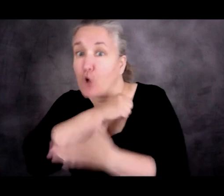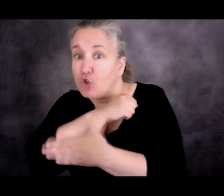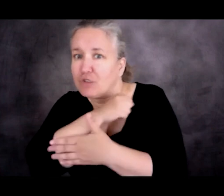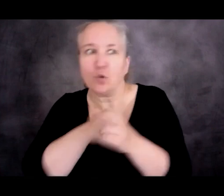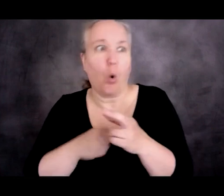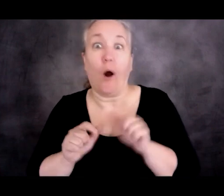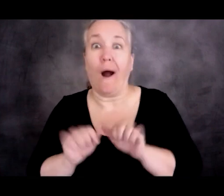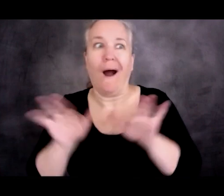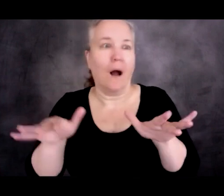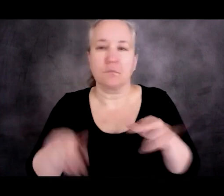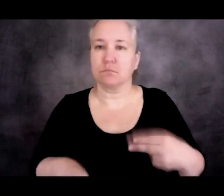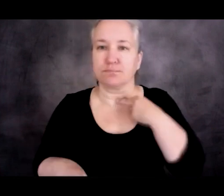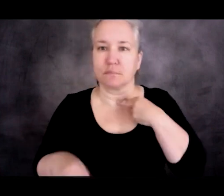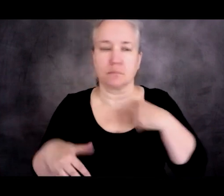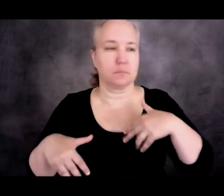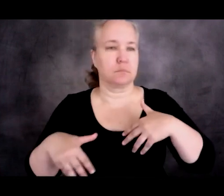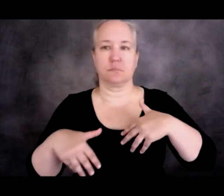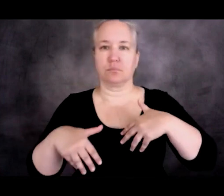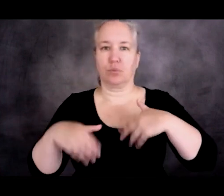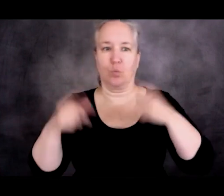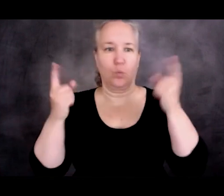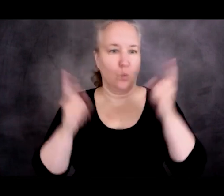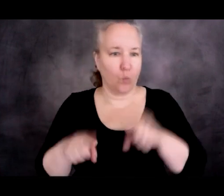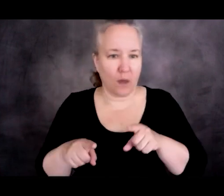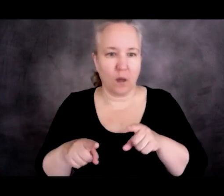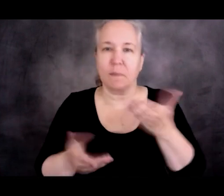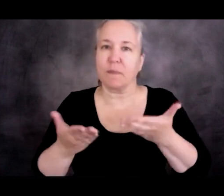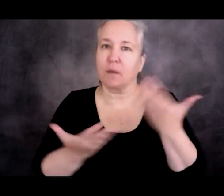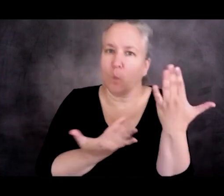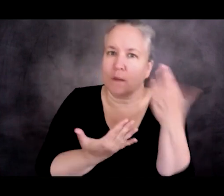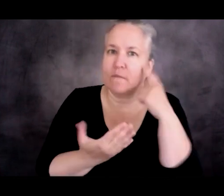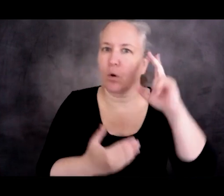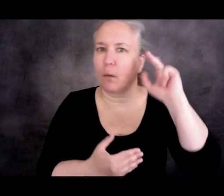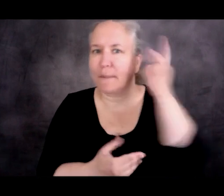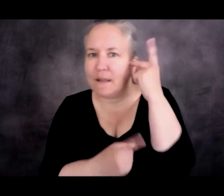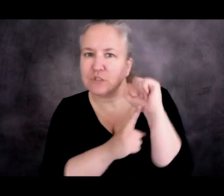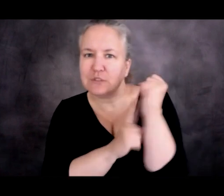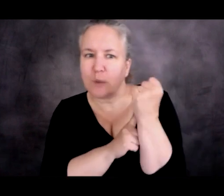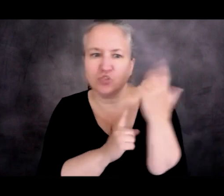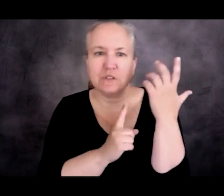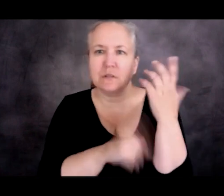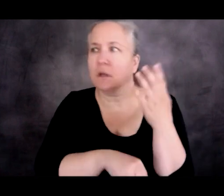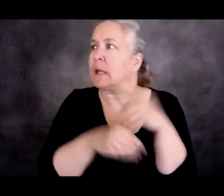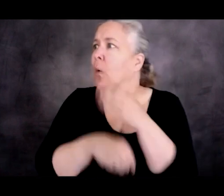where perhaps you're waiting for political situations to improve in your country?